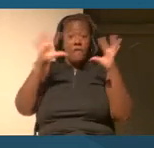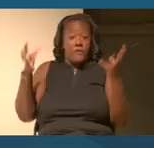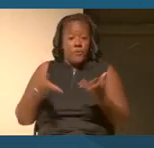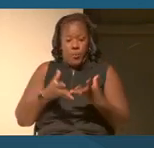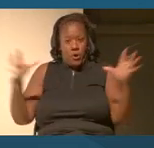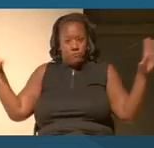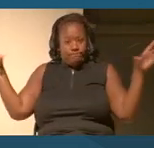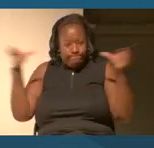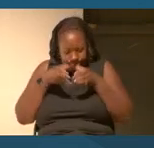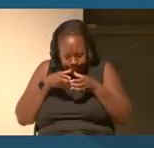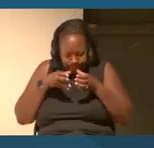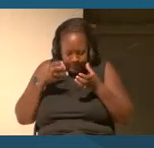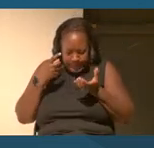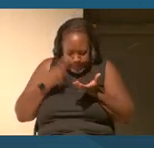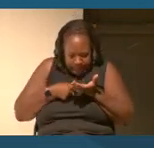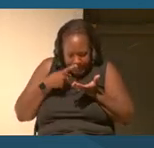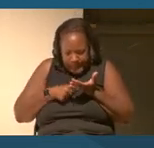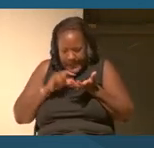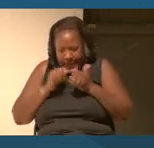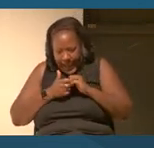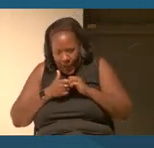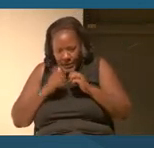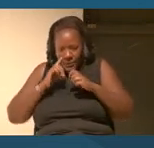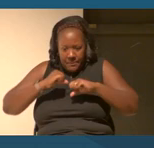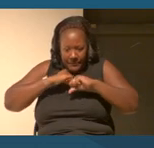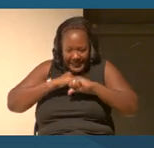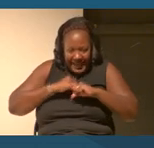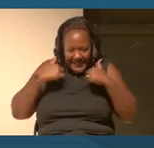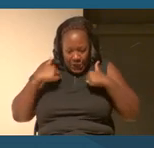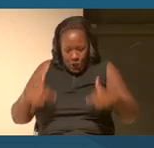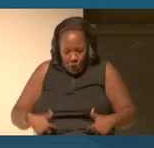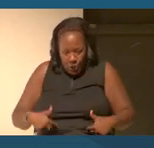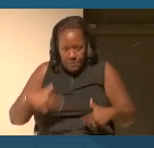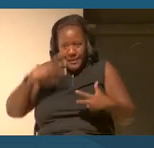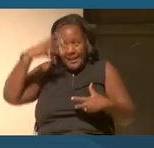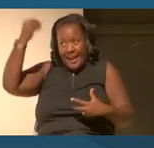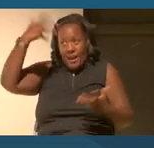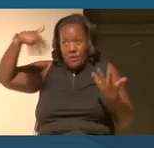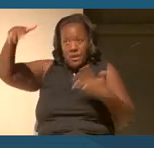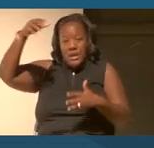how can we have humans protected in space- could not come up with an answer.